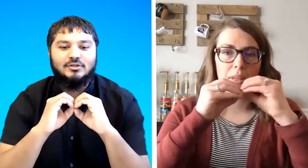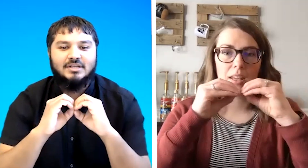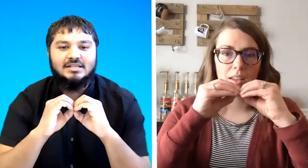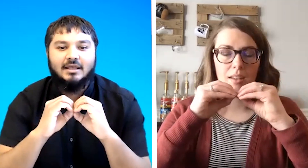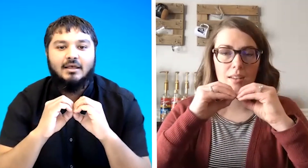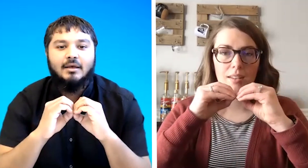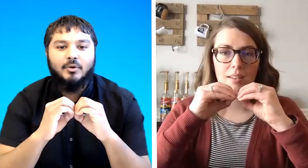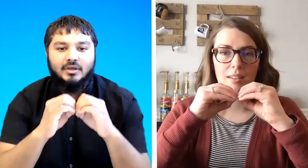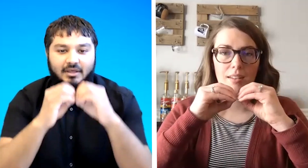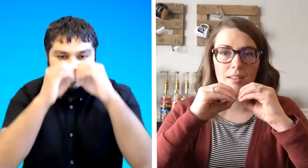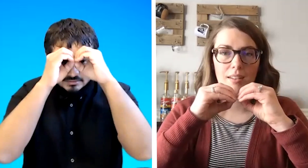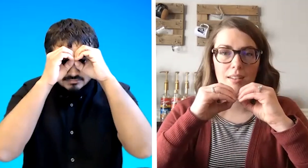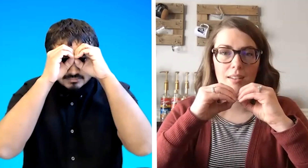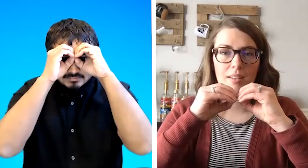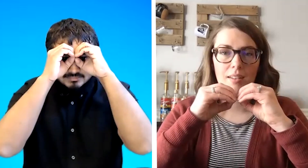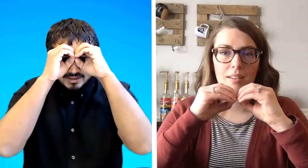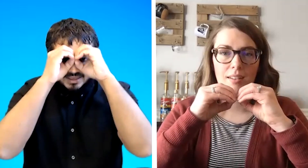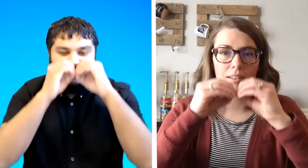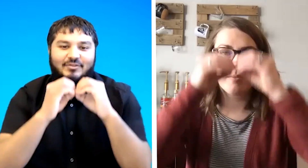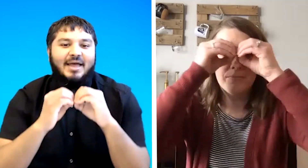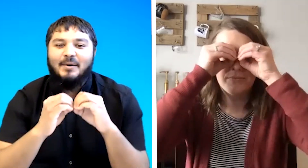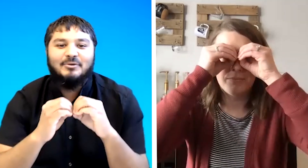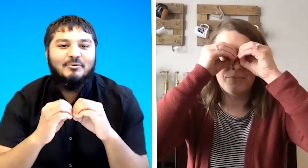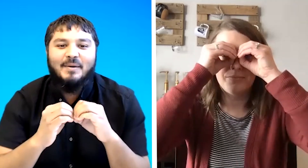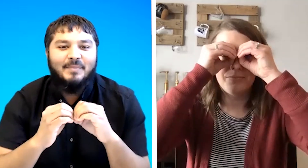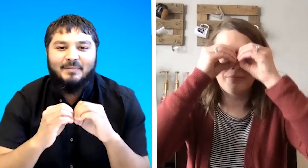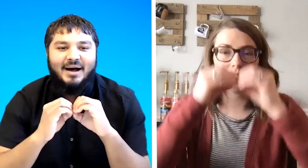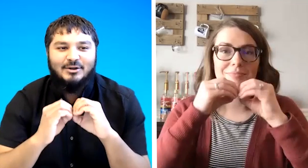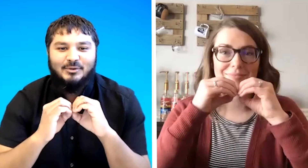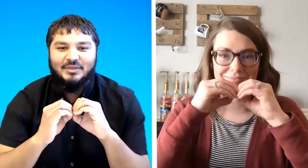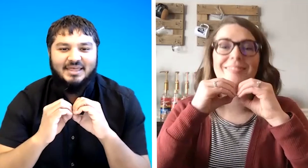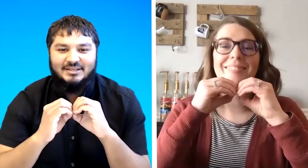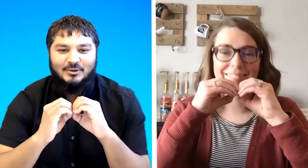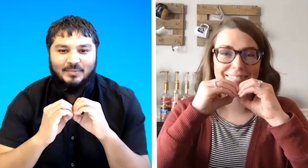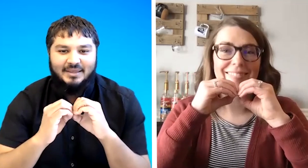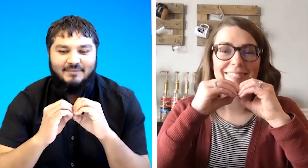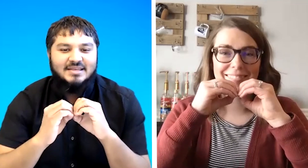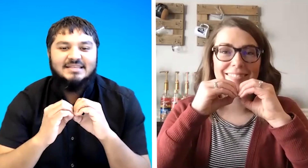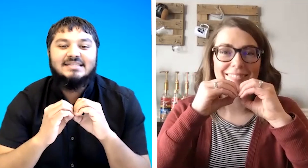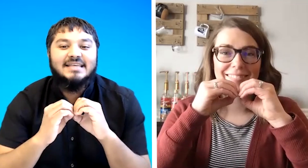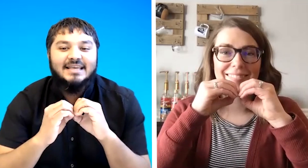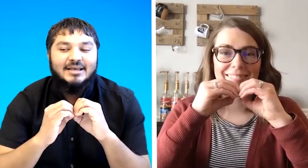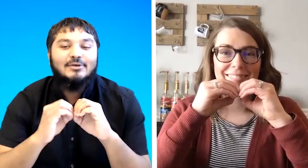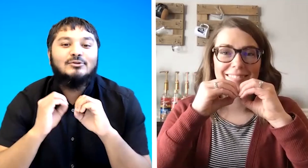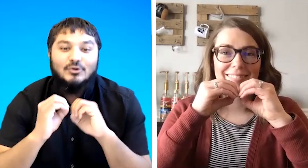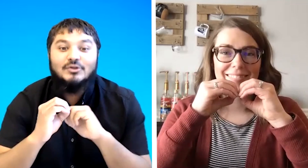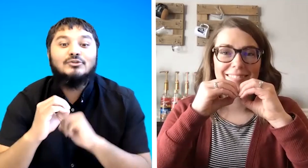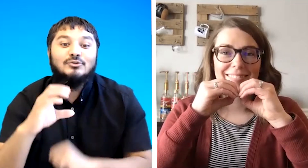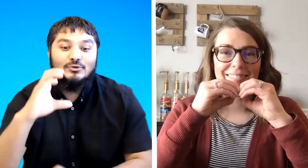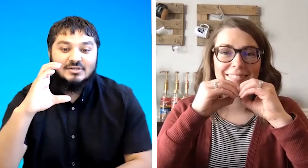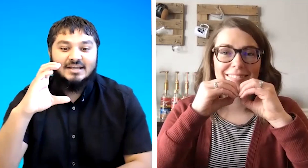say it's like bono killers okay if that helps to remember but i do it there so b c students do sign